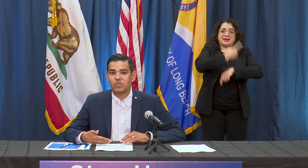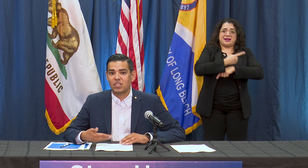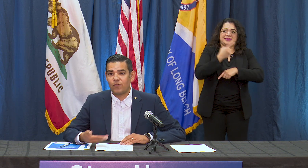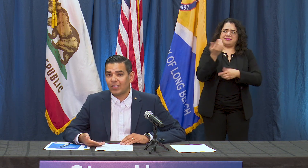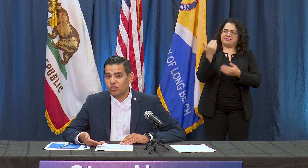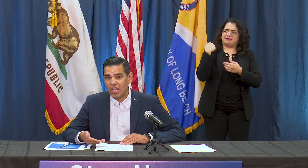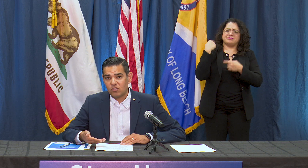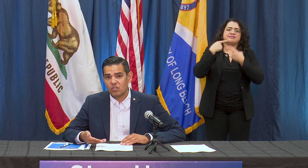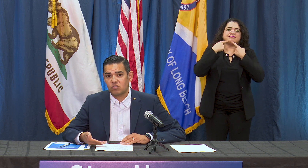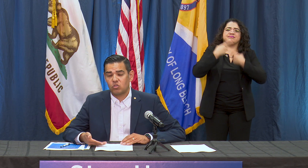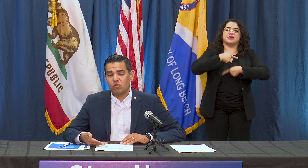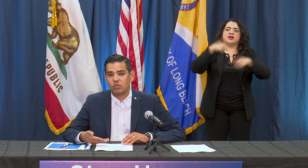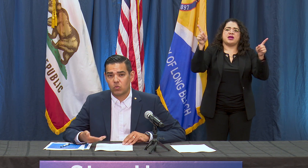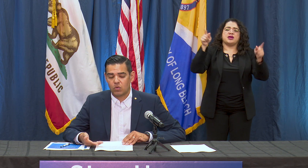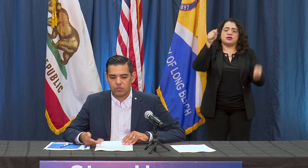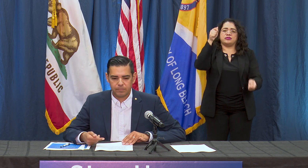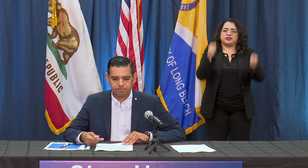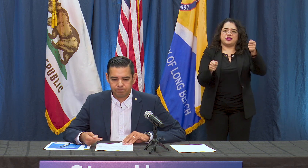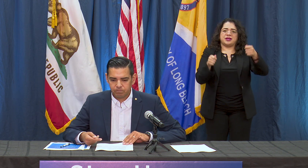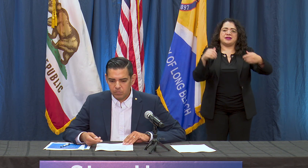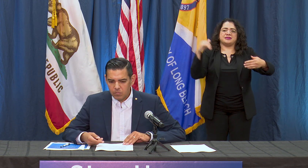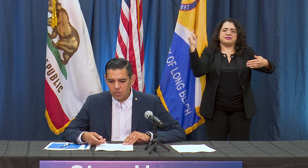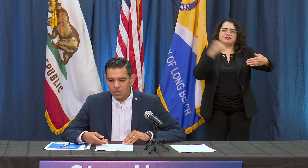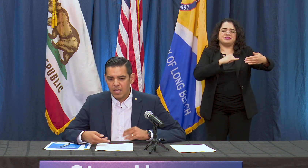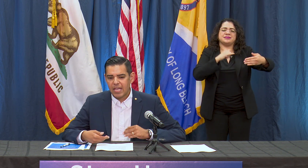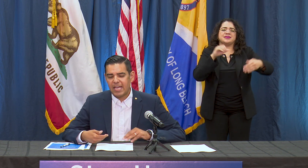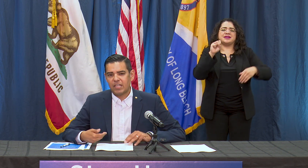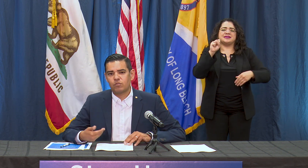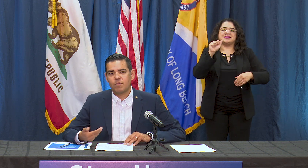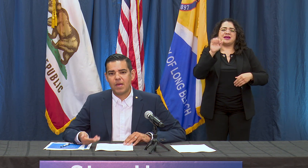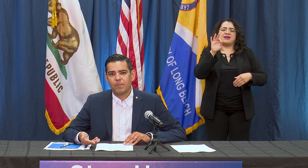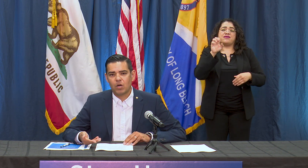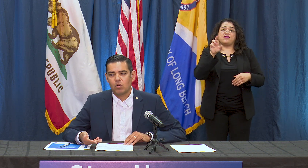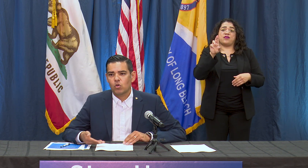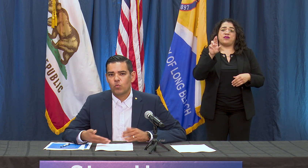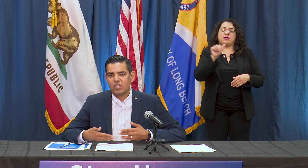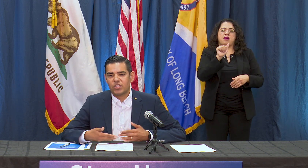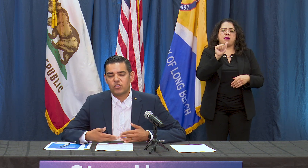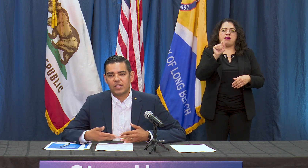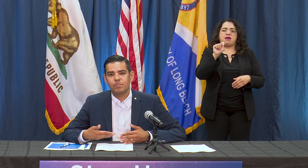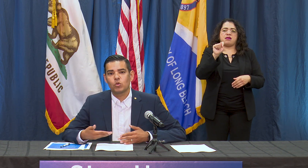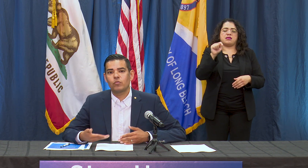significant changes to those orders and as you remember, we essentially moved